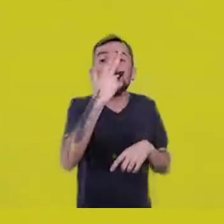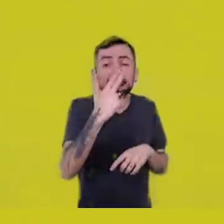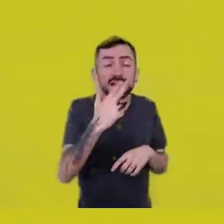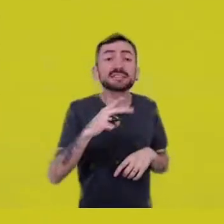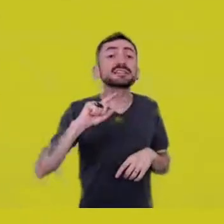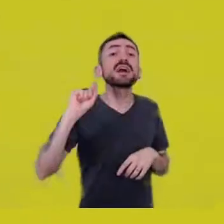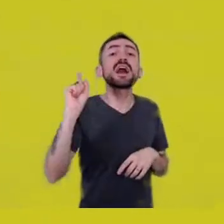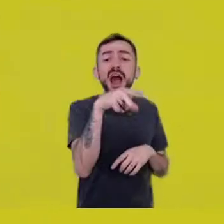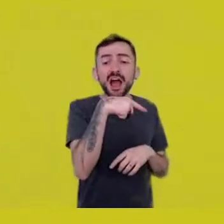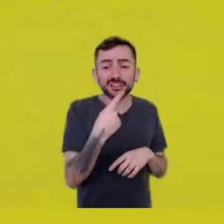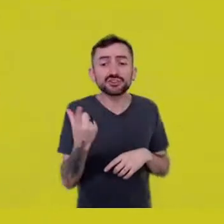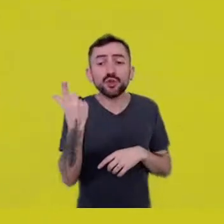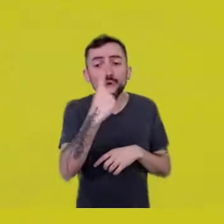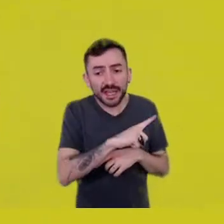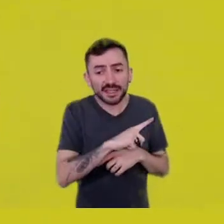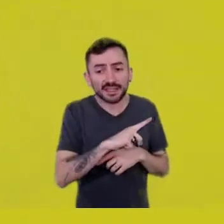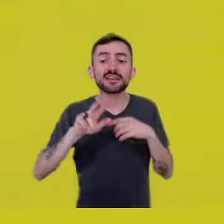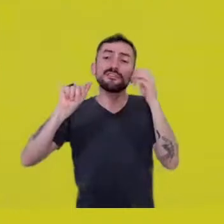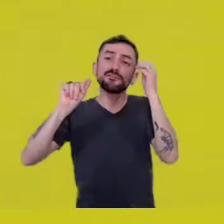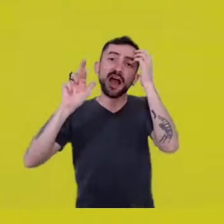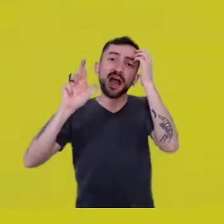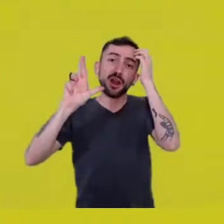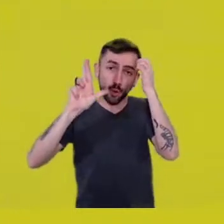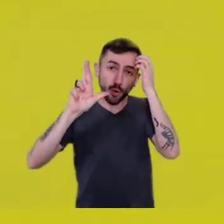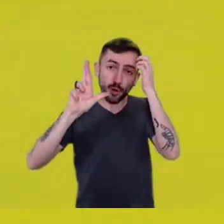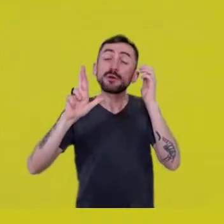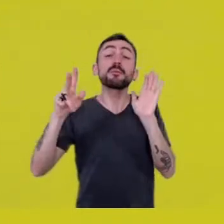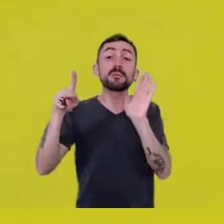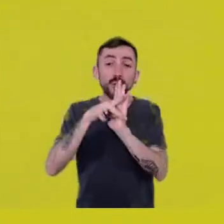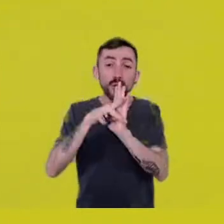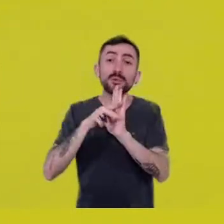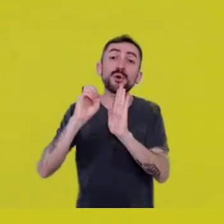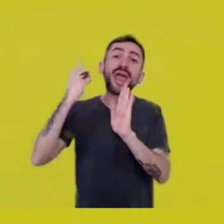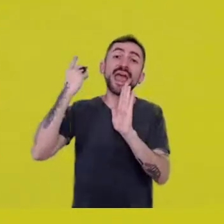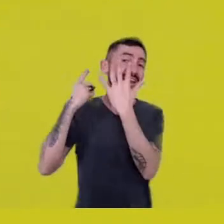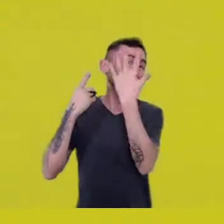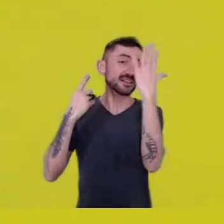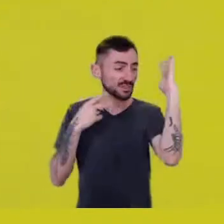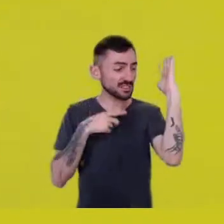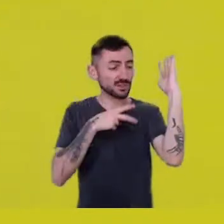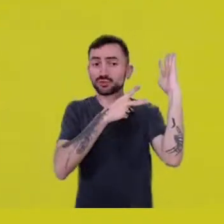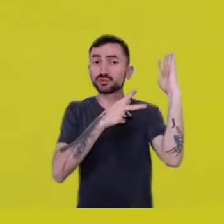on what was called nature. We are burning the earth.